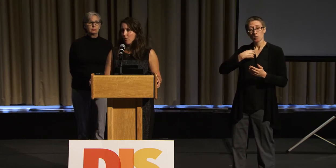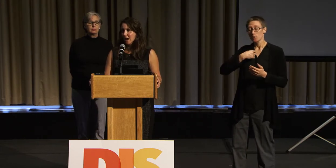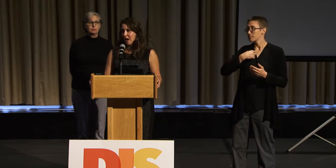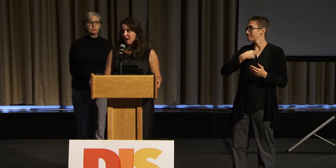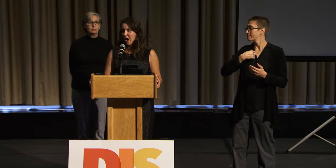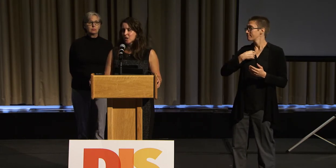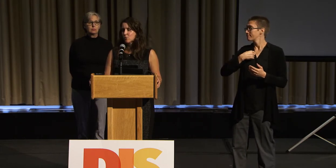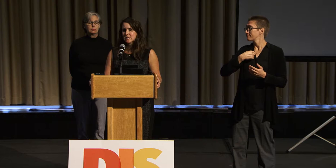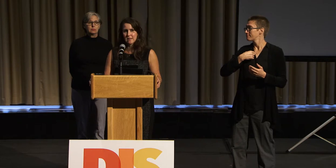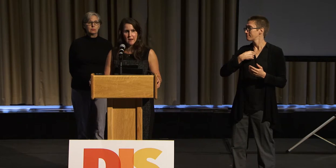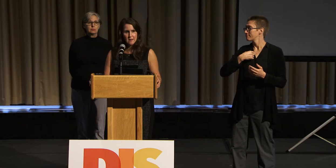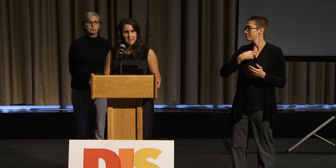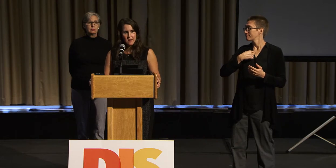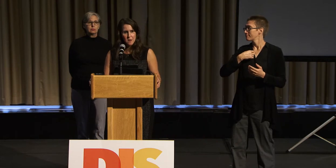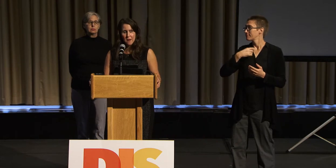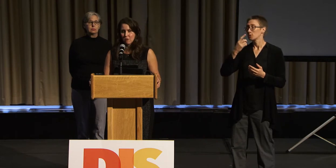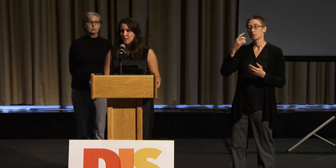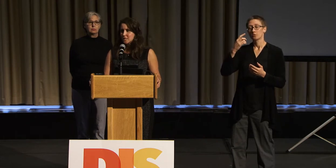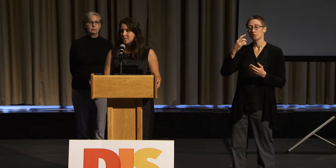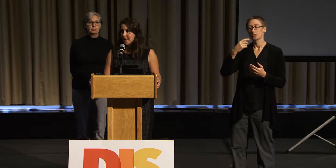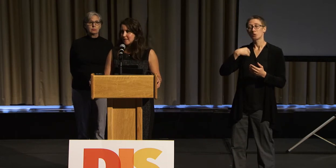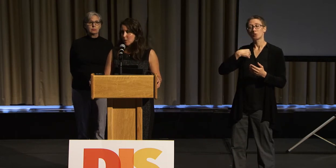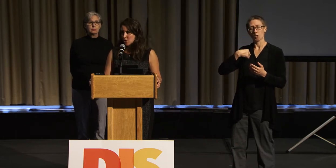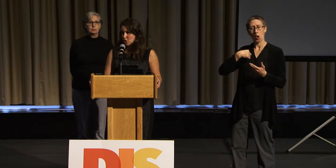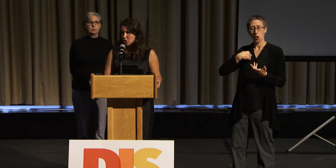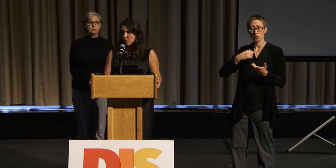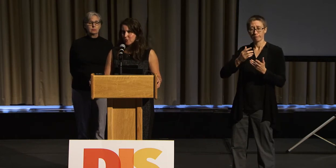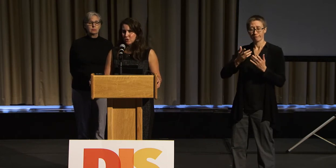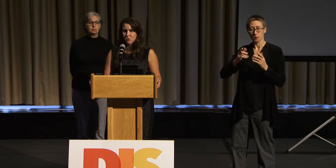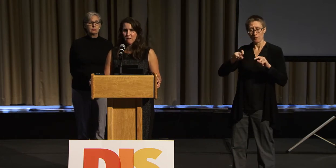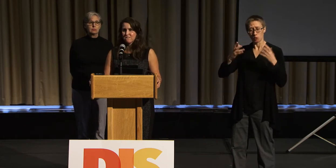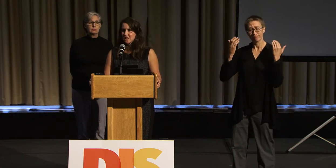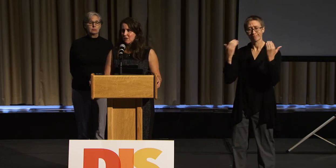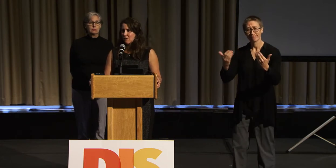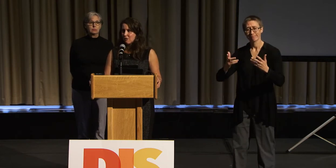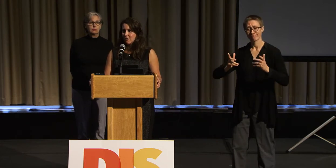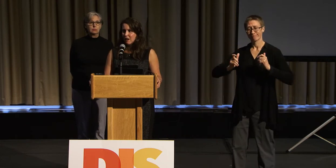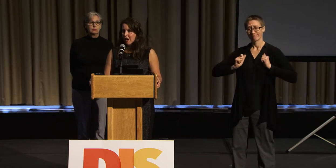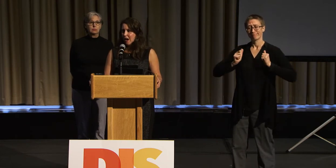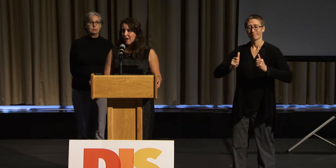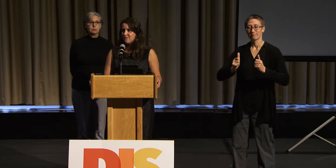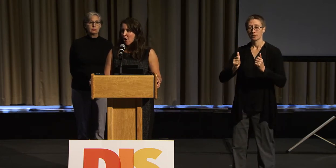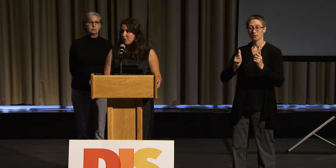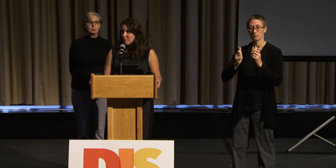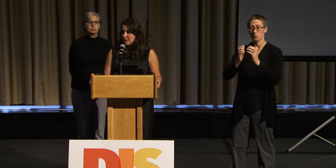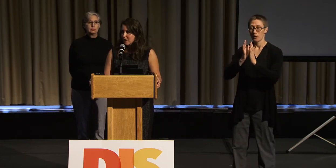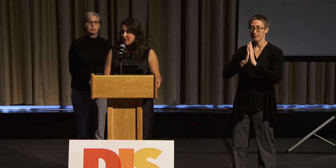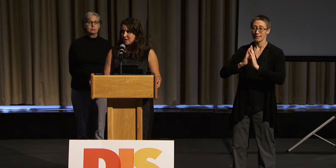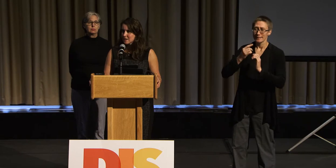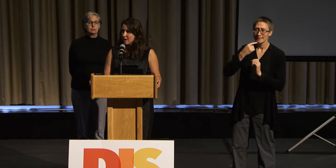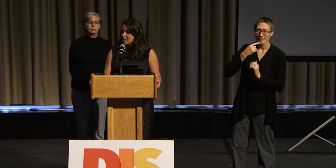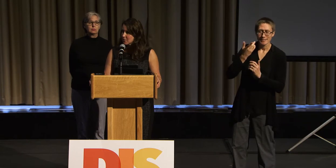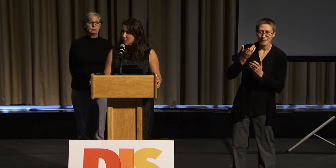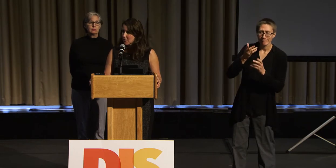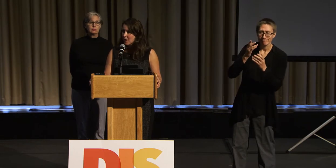OK, I don't see anything about sign language interpreters or physical environment-- is it accessible?